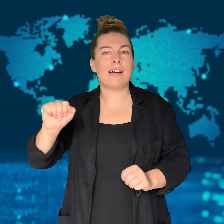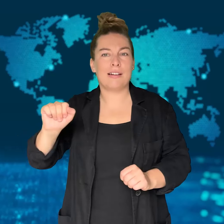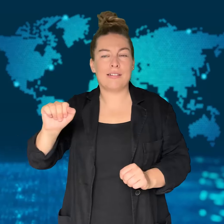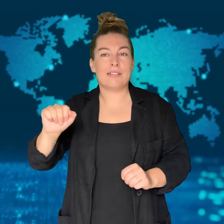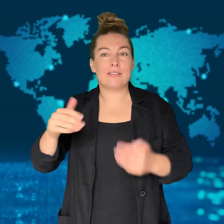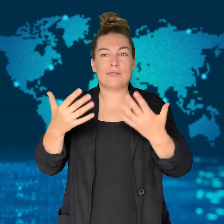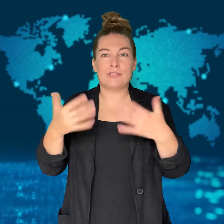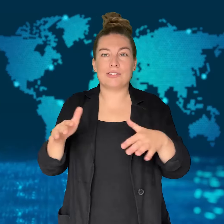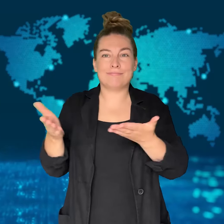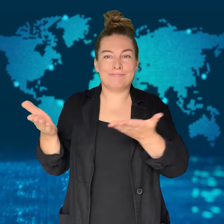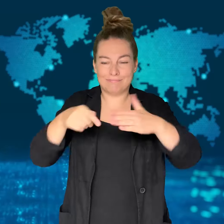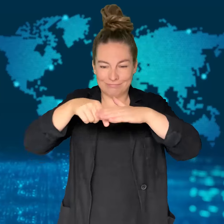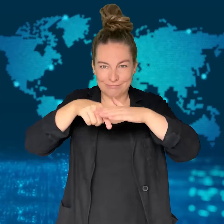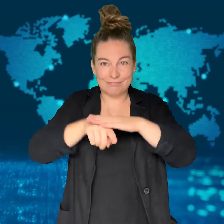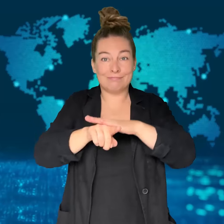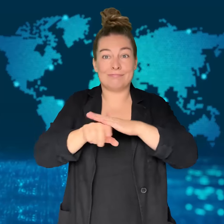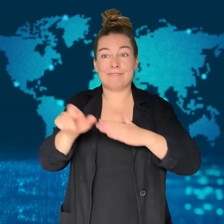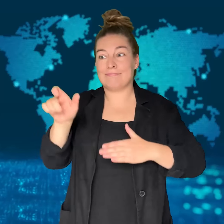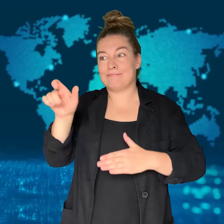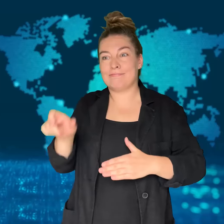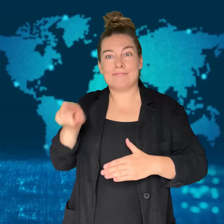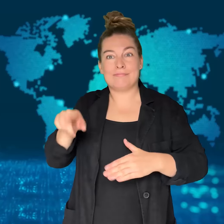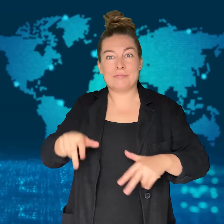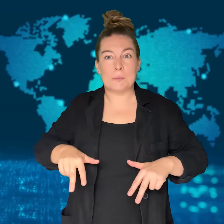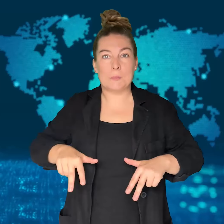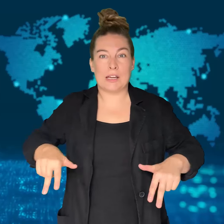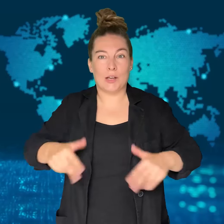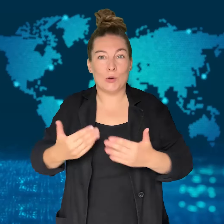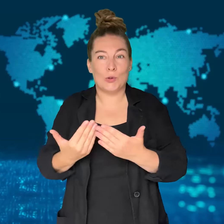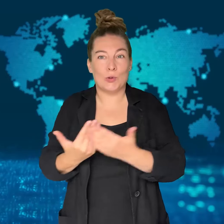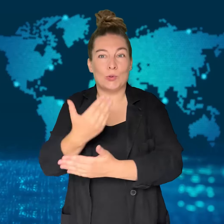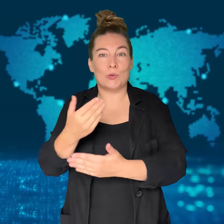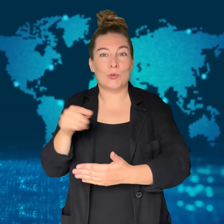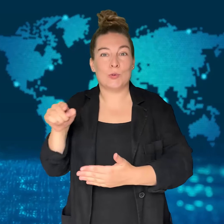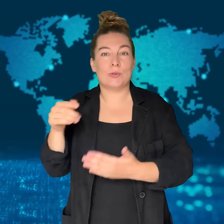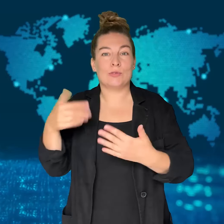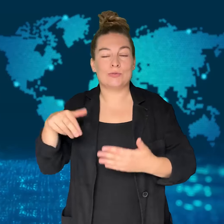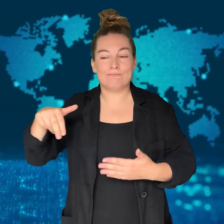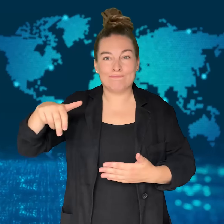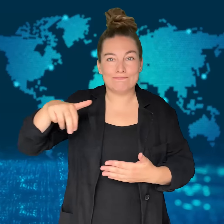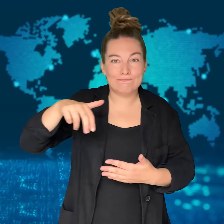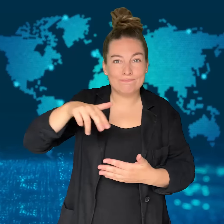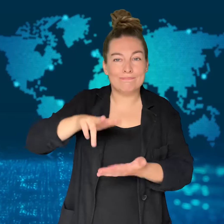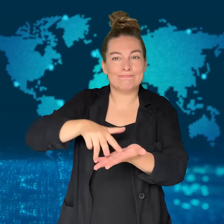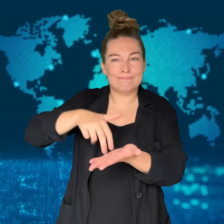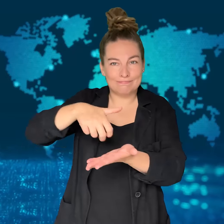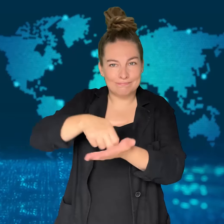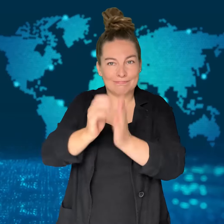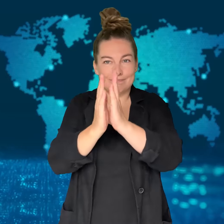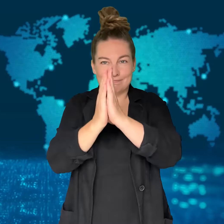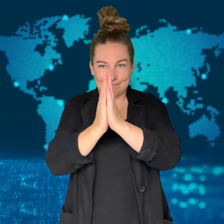They returned to Thailand last year. The King of Thailand,